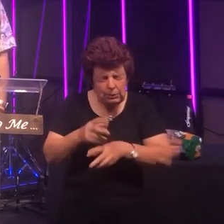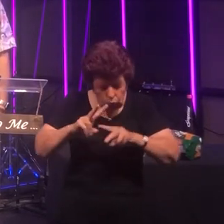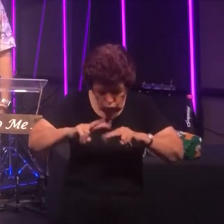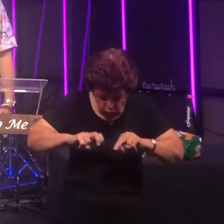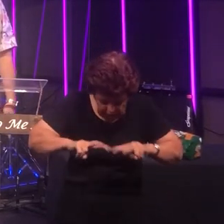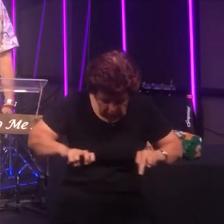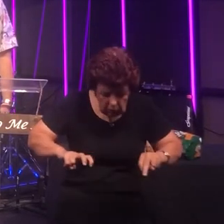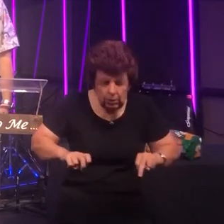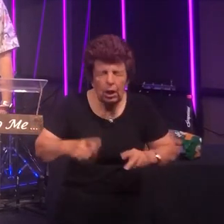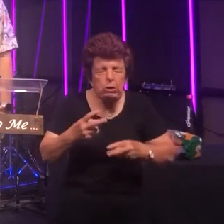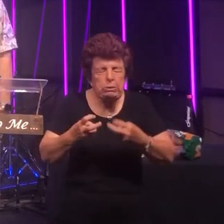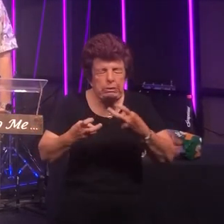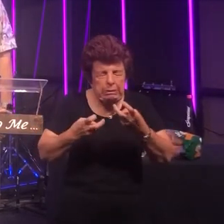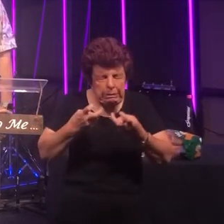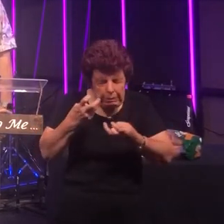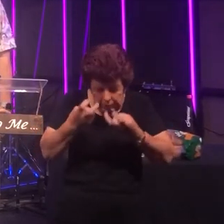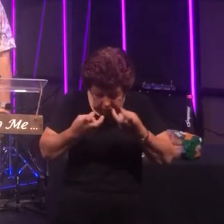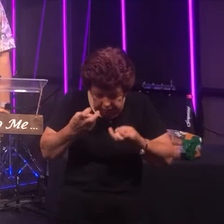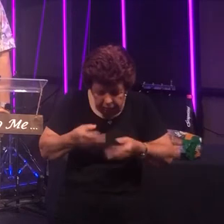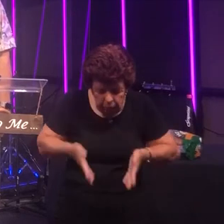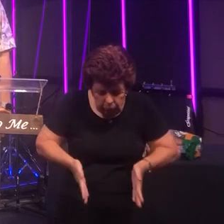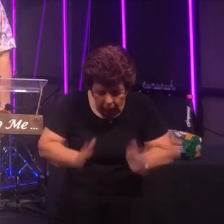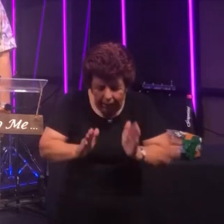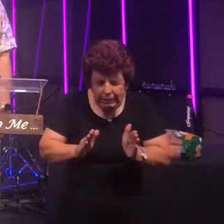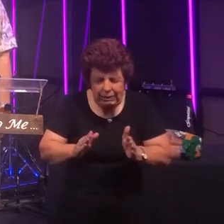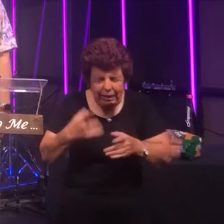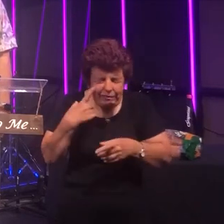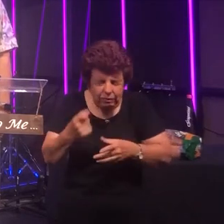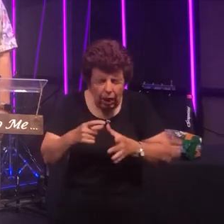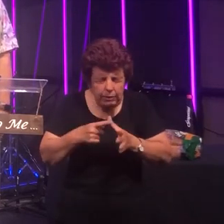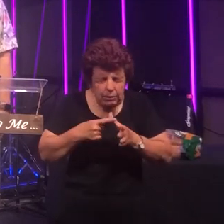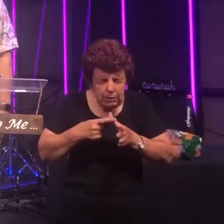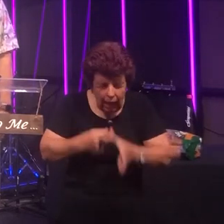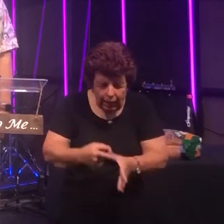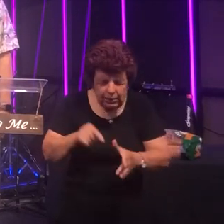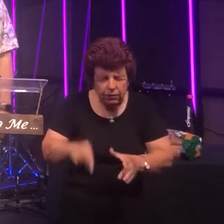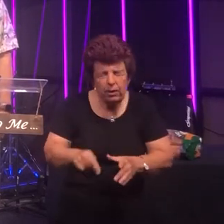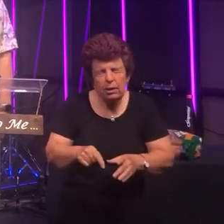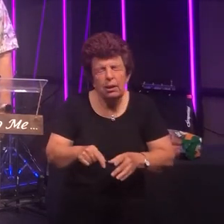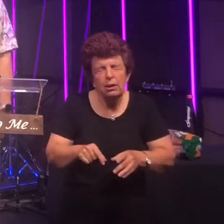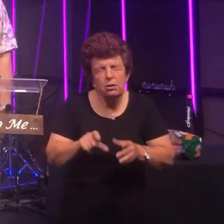and looking at finding ways to to find a cure for this Covid-19 virus.